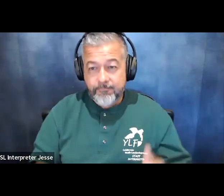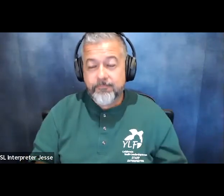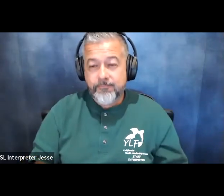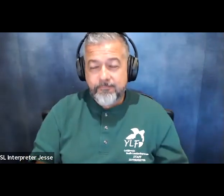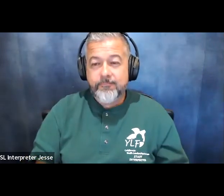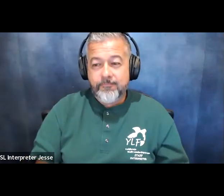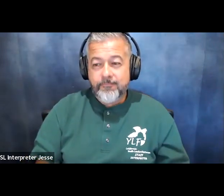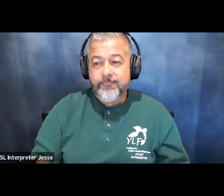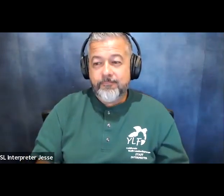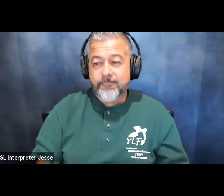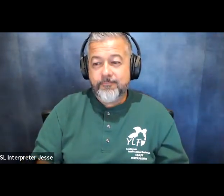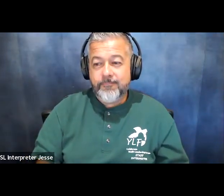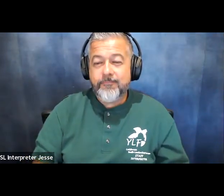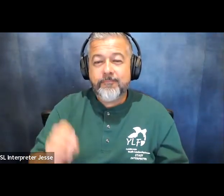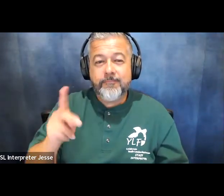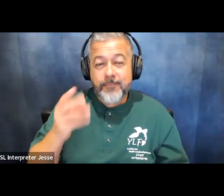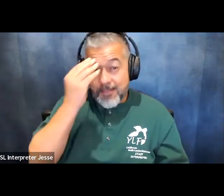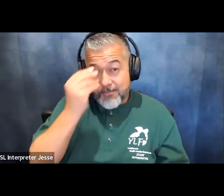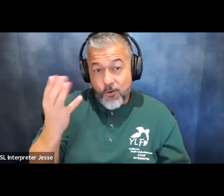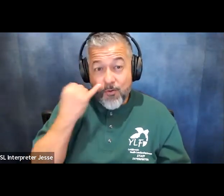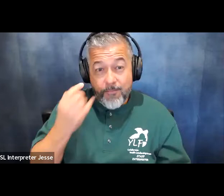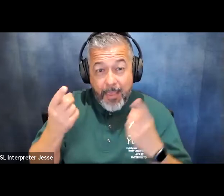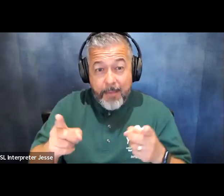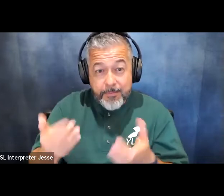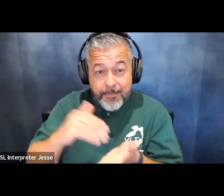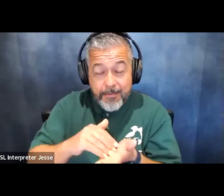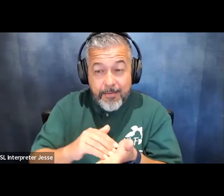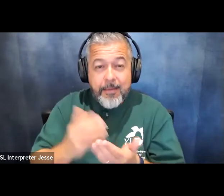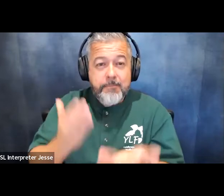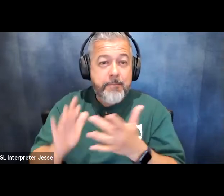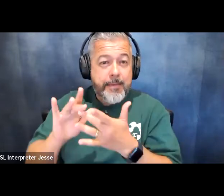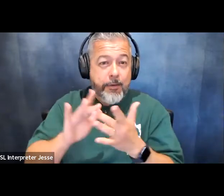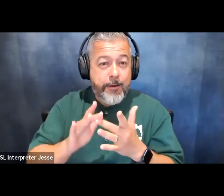okay just tell me again if that happens again it might just be the internet of where i'm at sorry